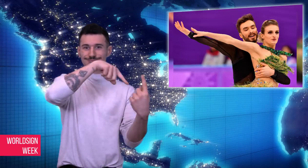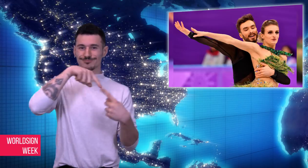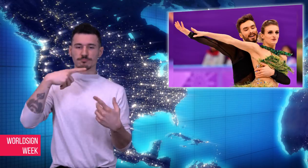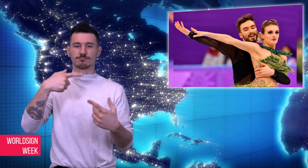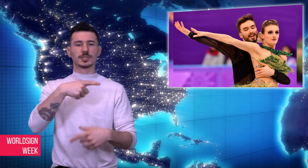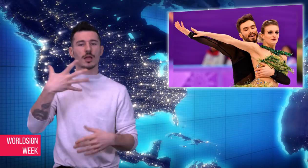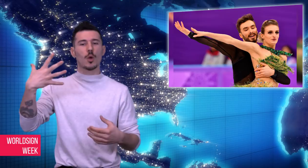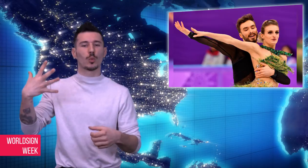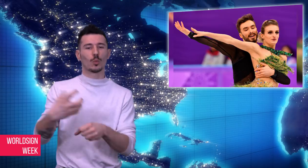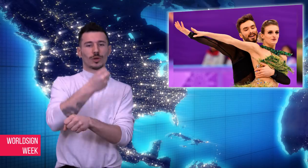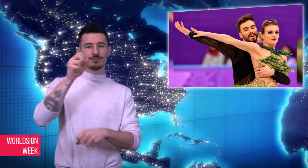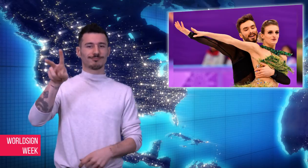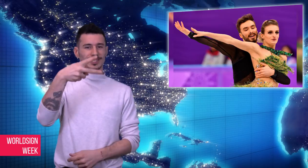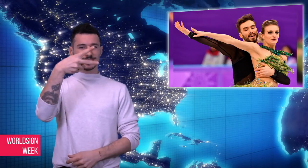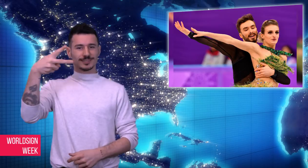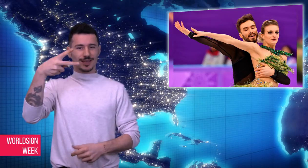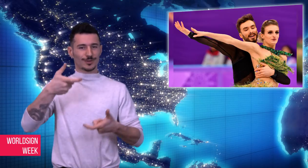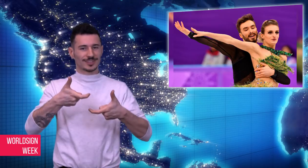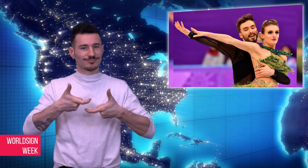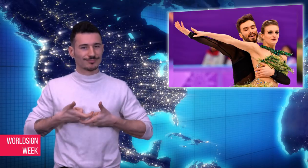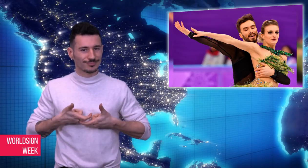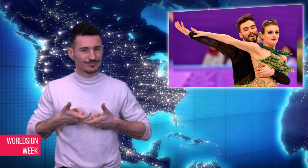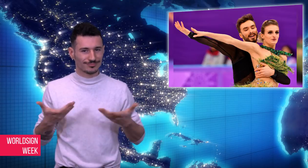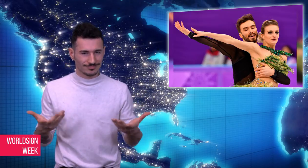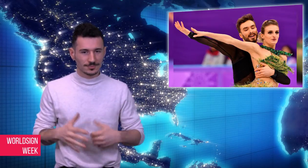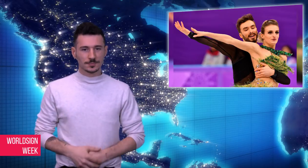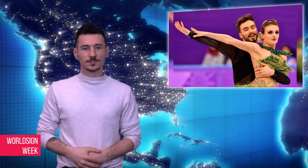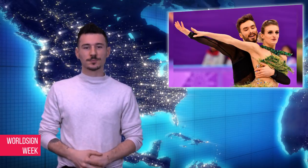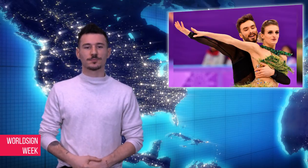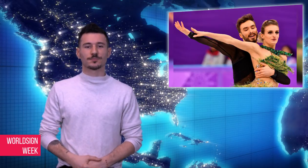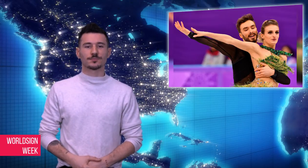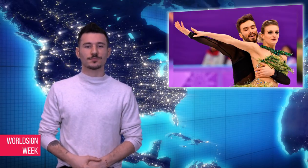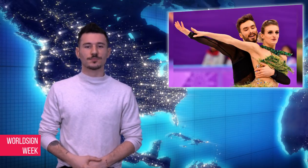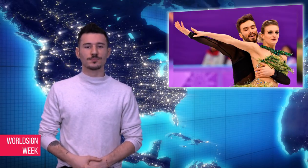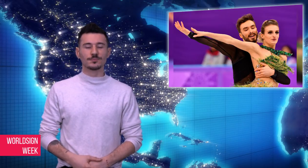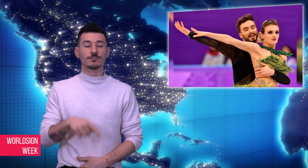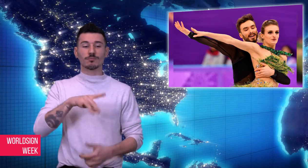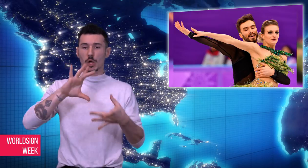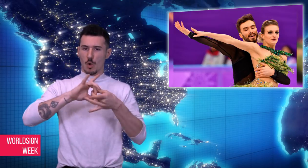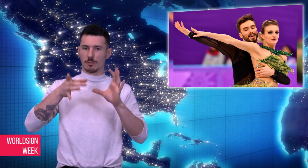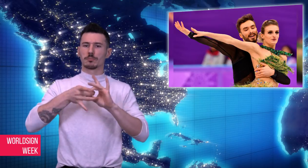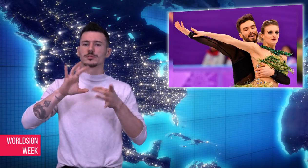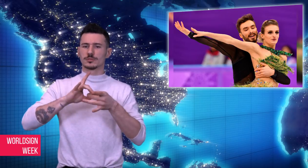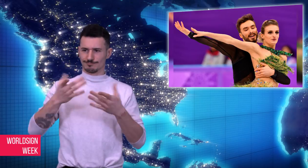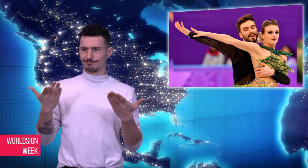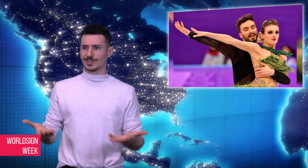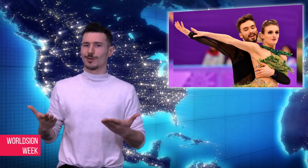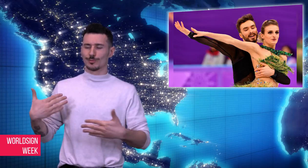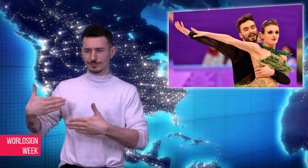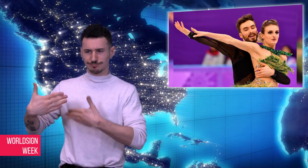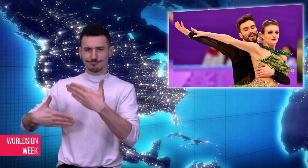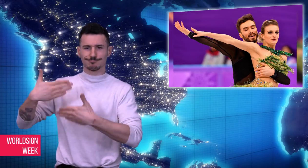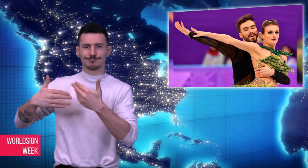the judges. Despite the incident, the French skating pair came in second after